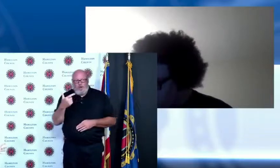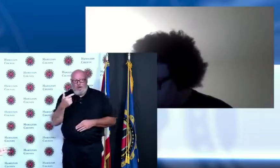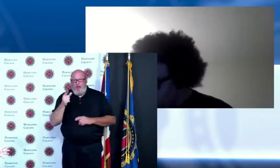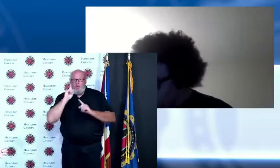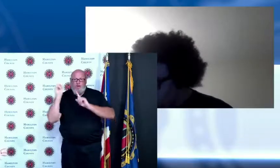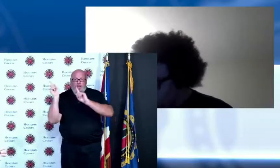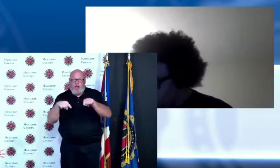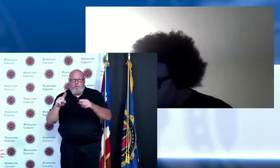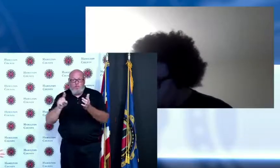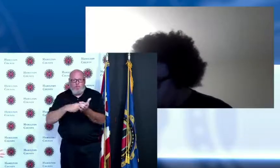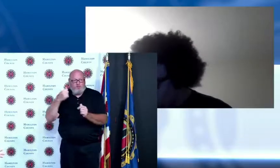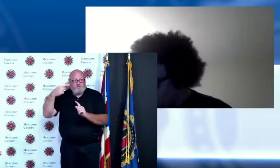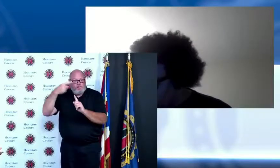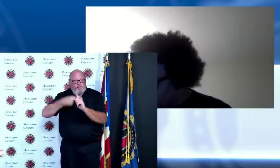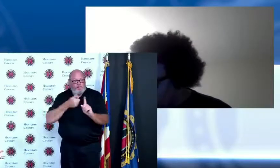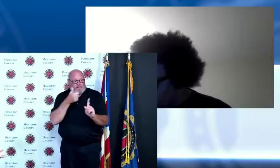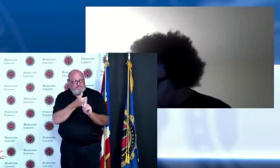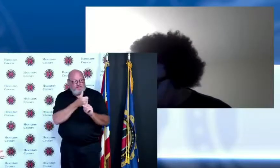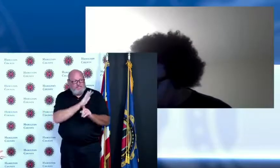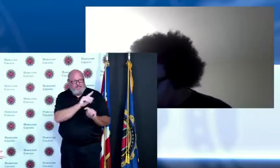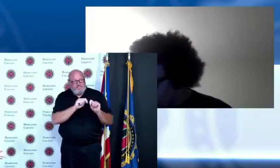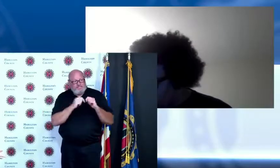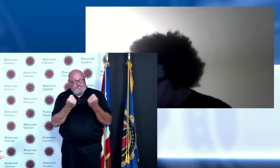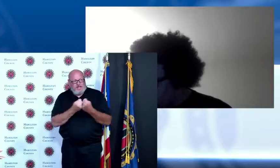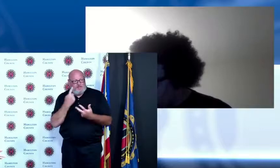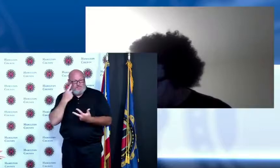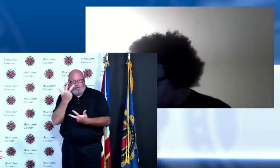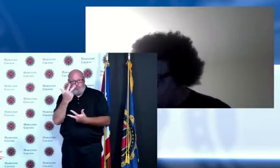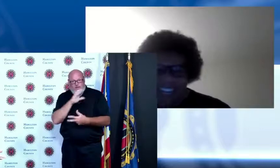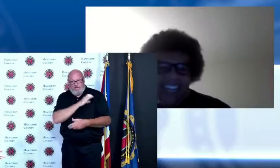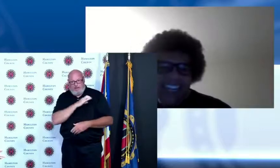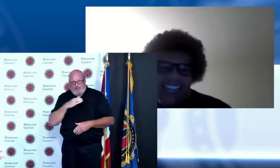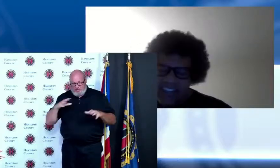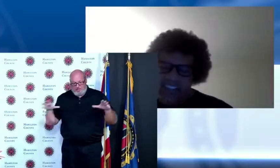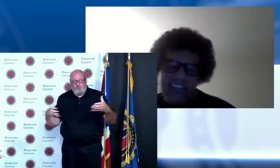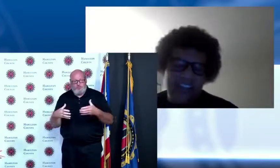we don't know what the future holds but we need to have Greg in to continue to remind us about